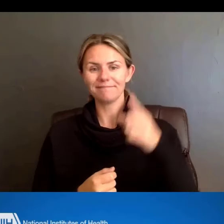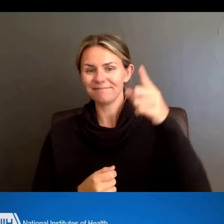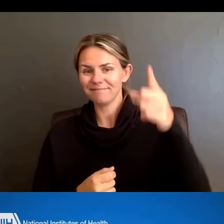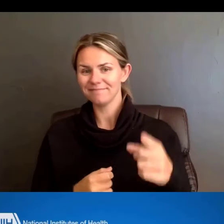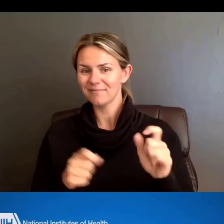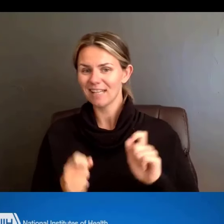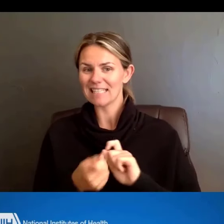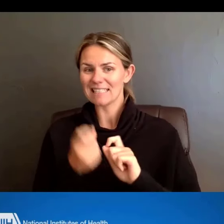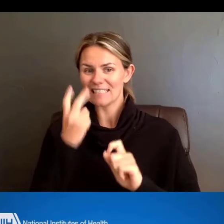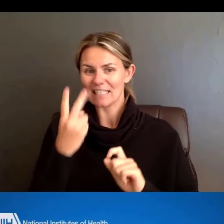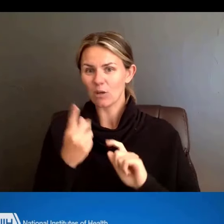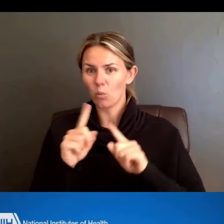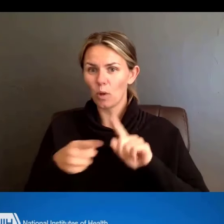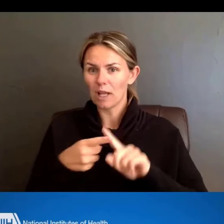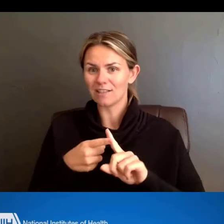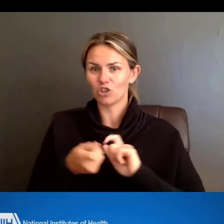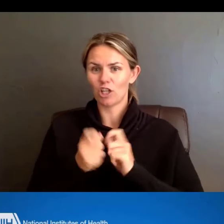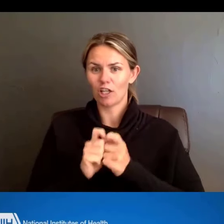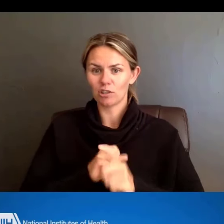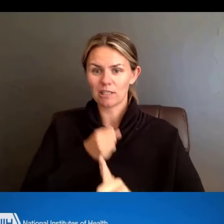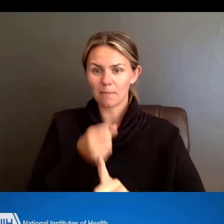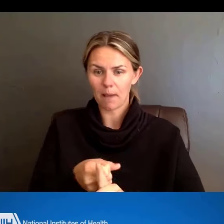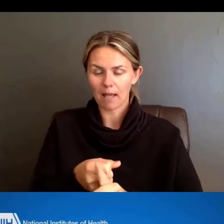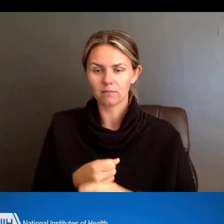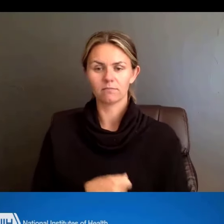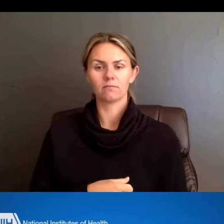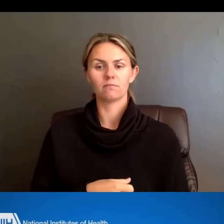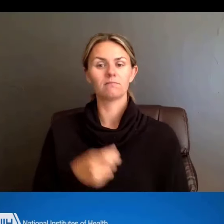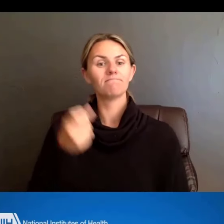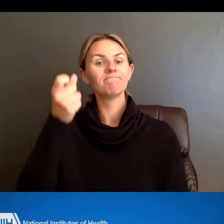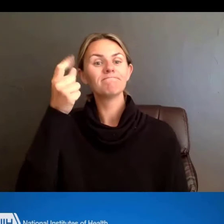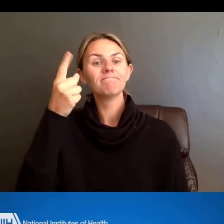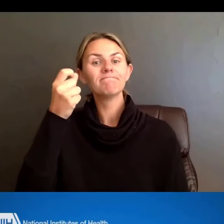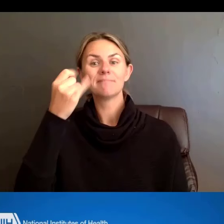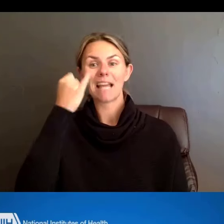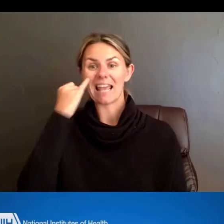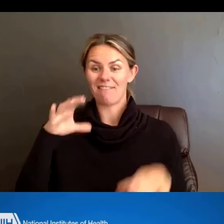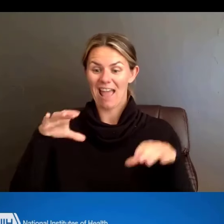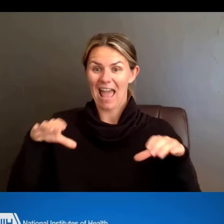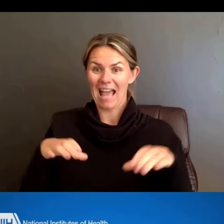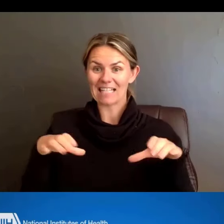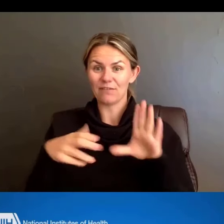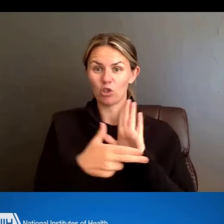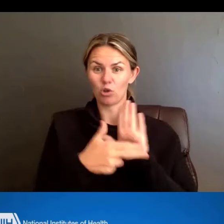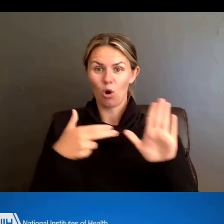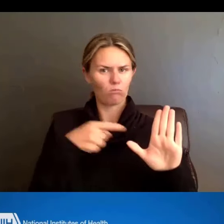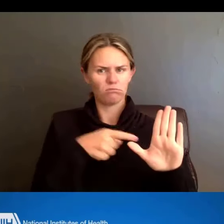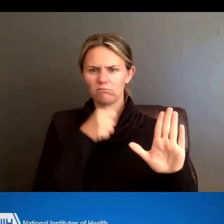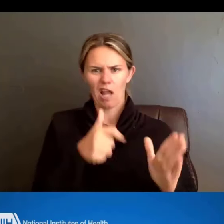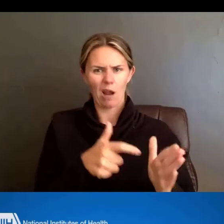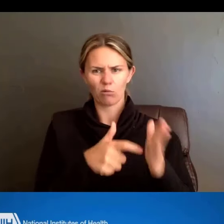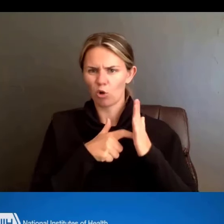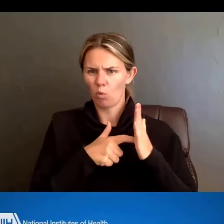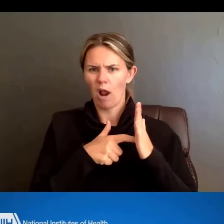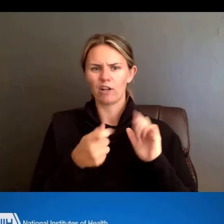does not require a Recruitment Plan to Enhance Diversity, then the changes with regards to the Recruitment Plan